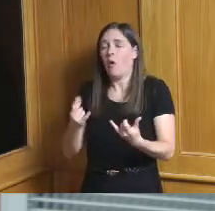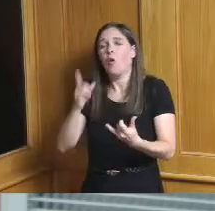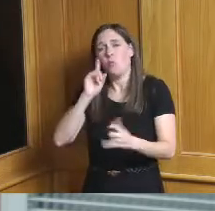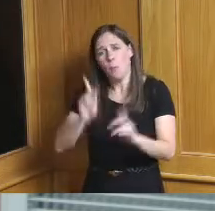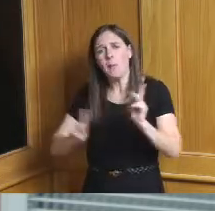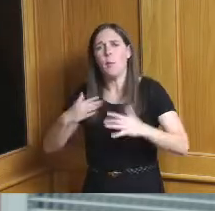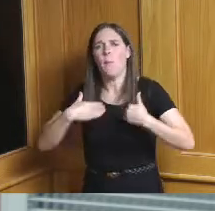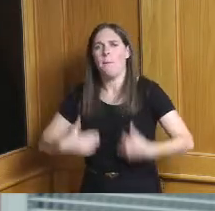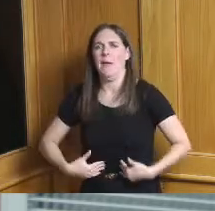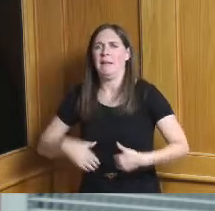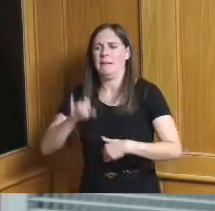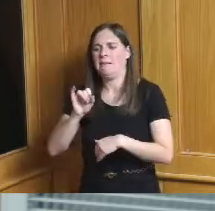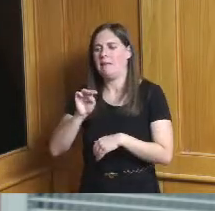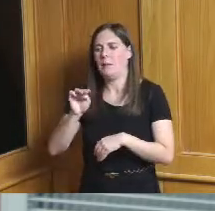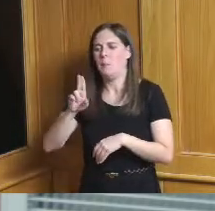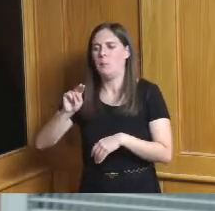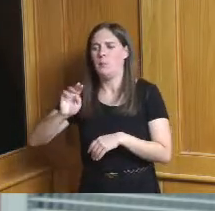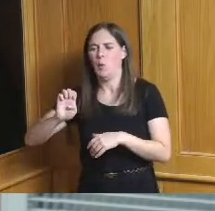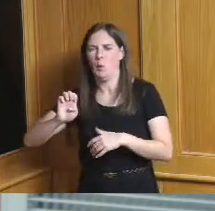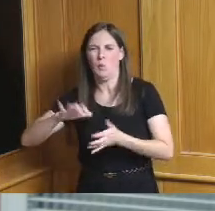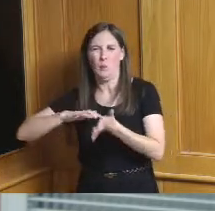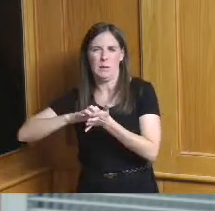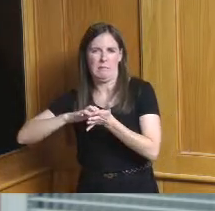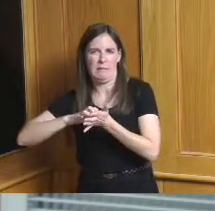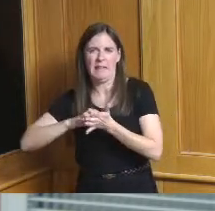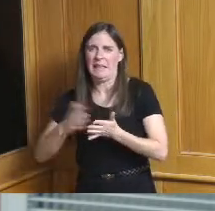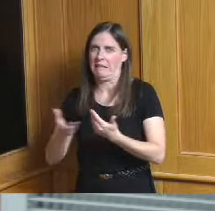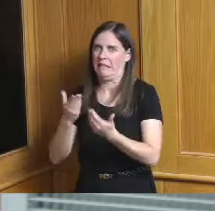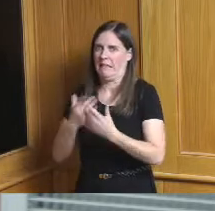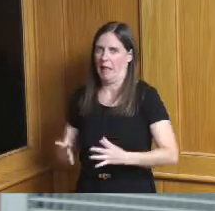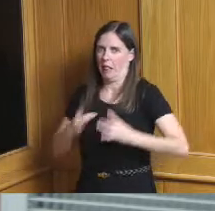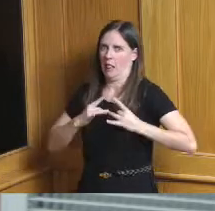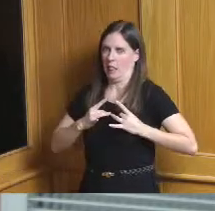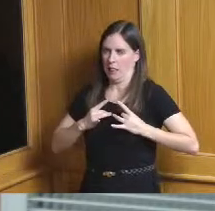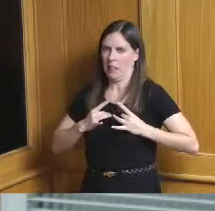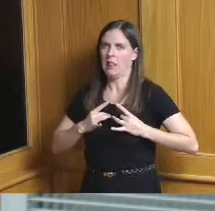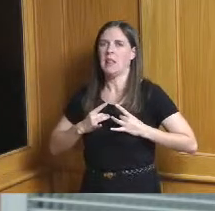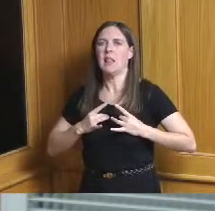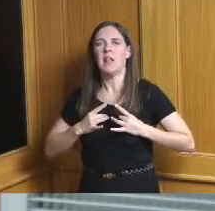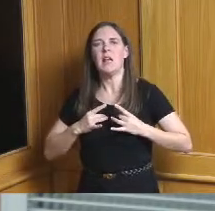immune system issues or a few other specific diseases the third dose is 28 days after your